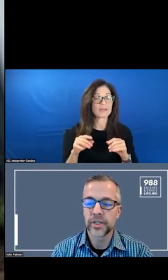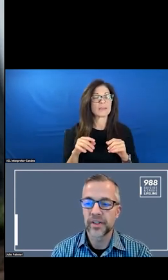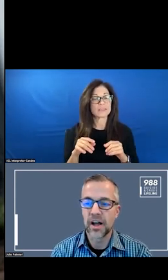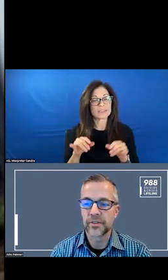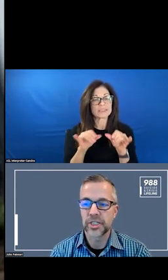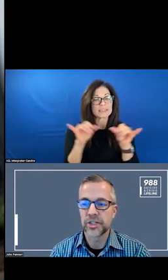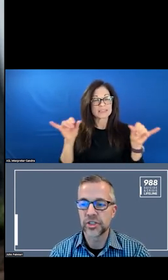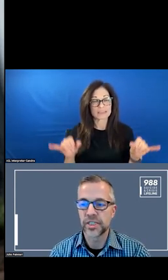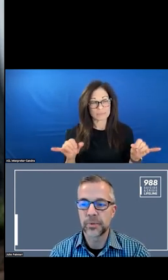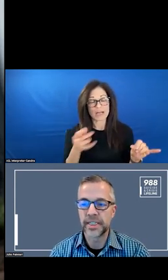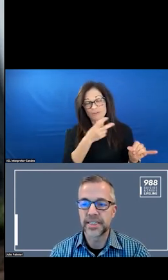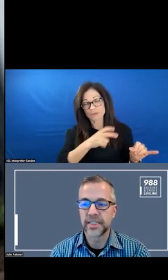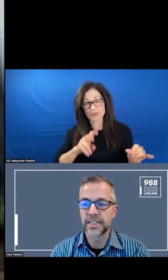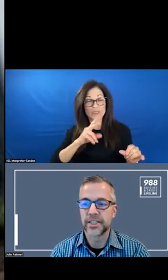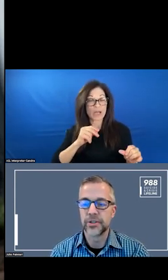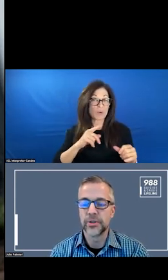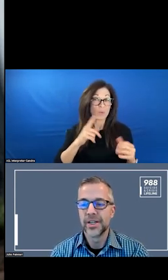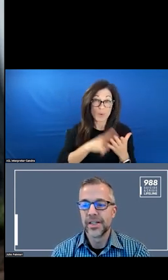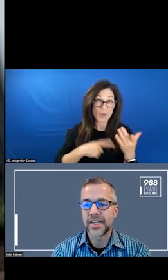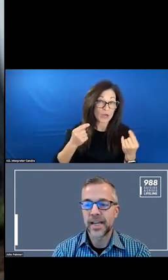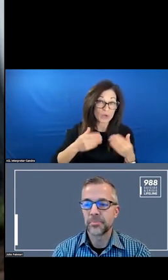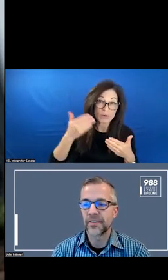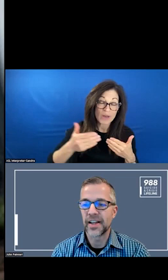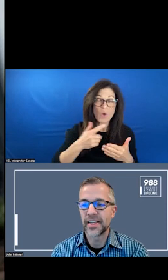WHAT ARE THE CONVERSATIONS THAT WE NEED TO CONTINUE TO AMPLY FI